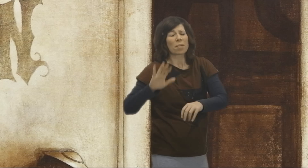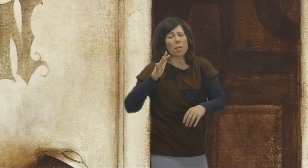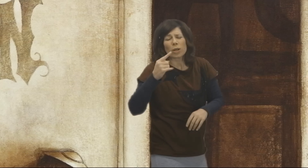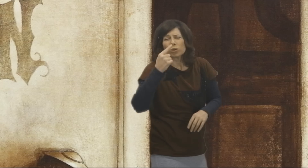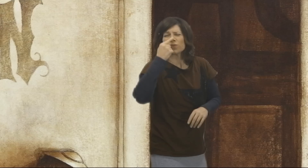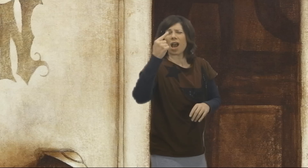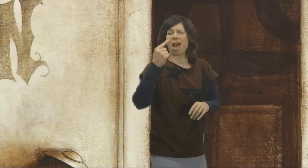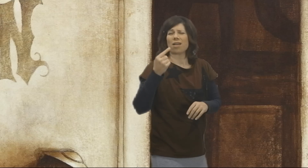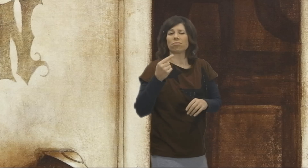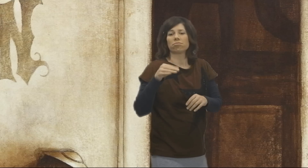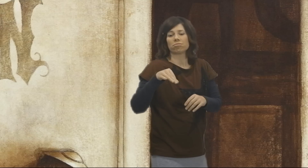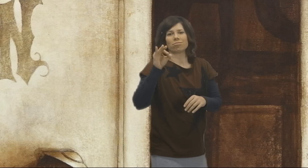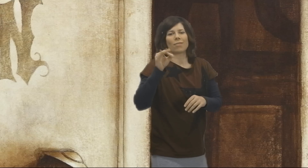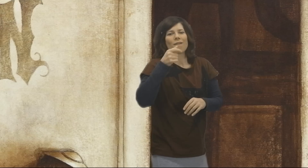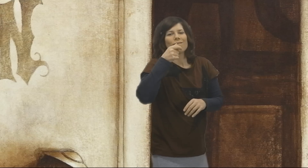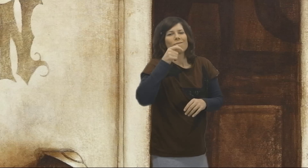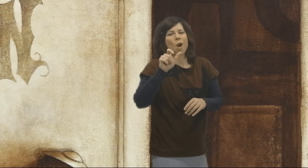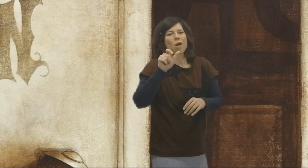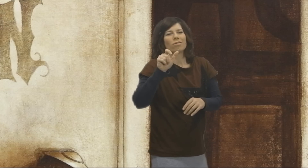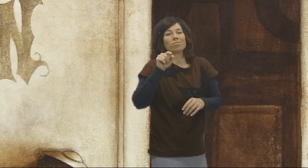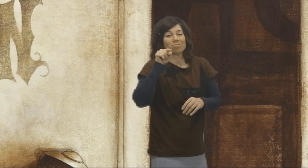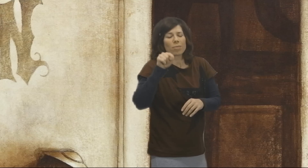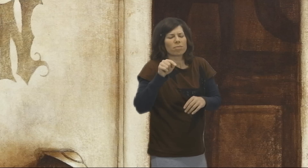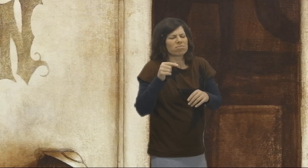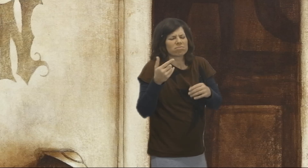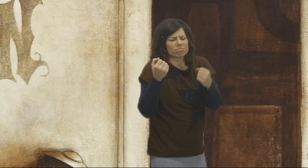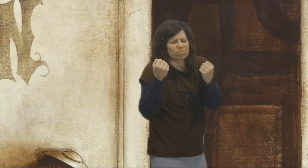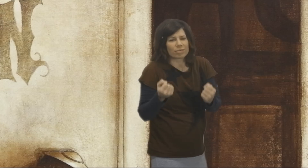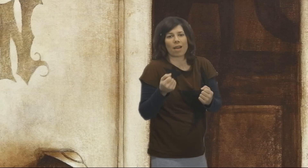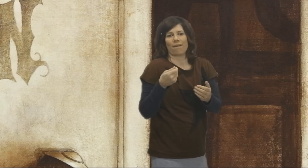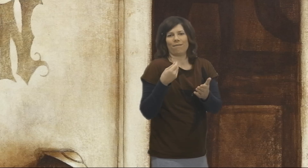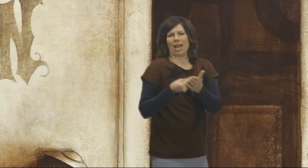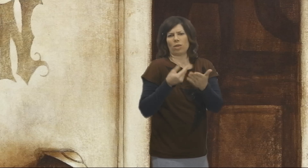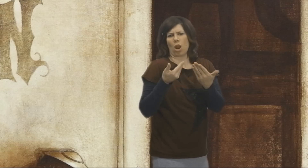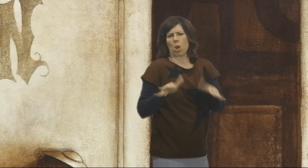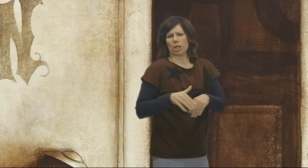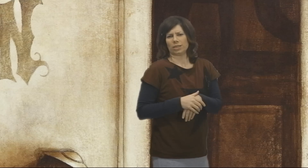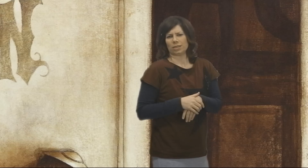But often these words are dull and boring.